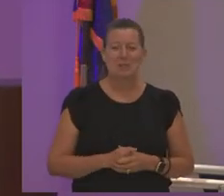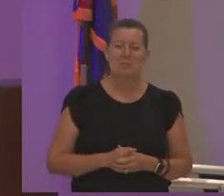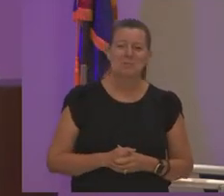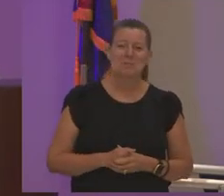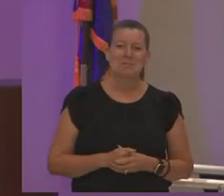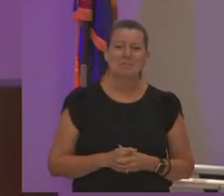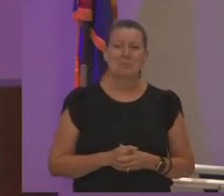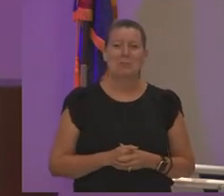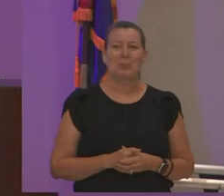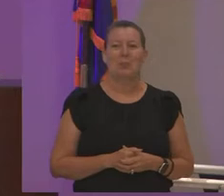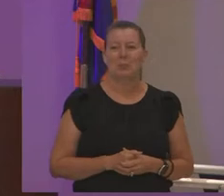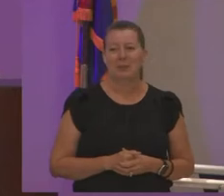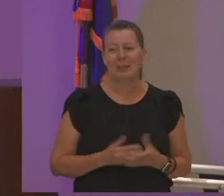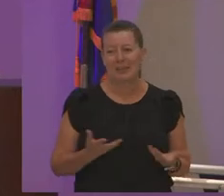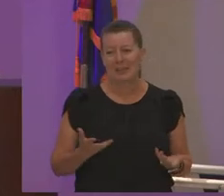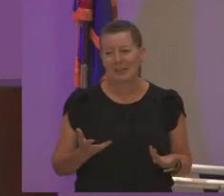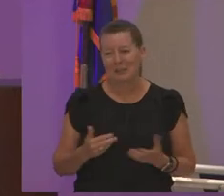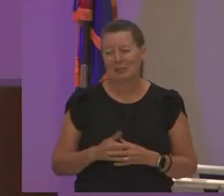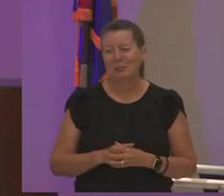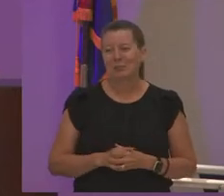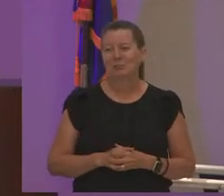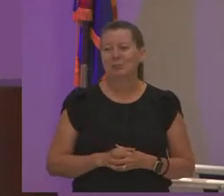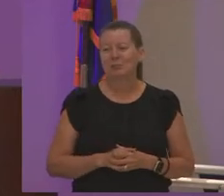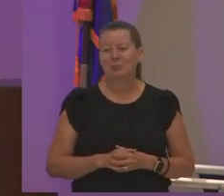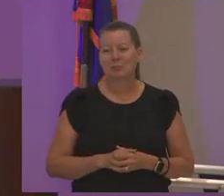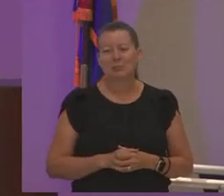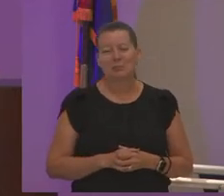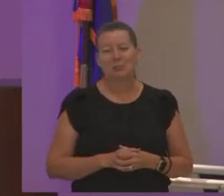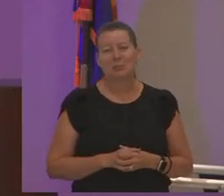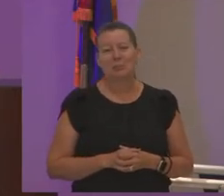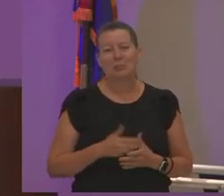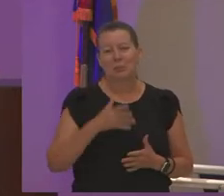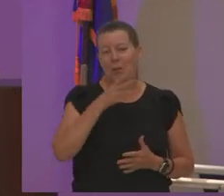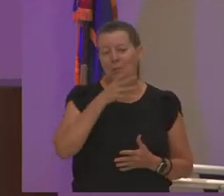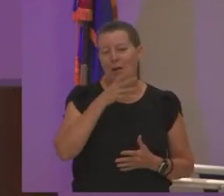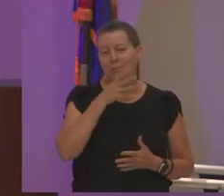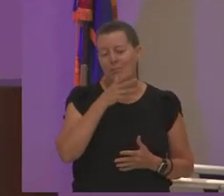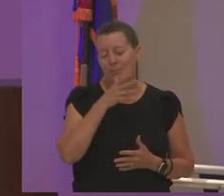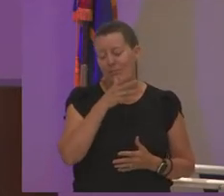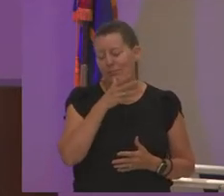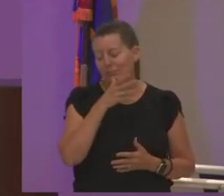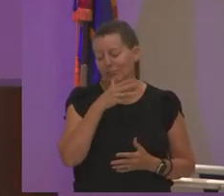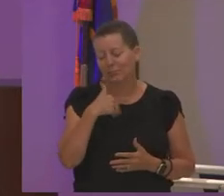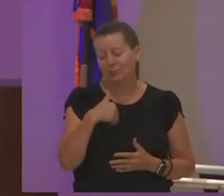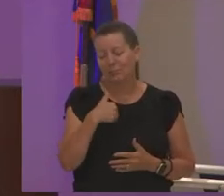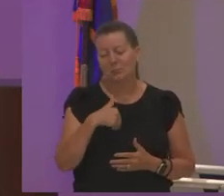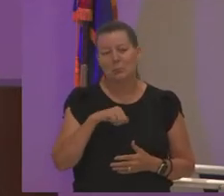you i told you your kids will humble you my mom is extremely proud extremely proud